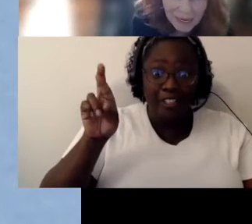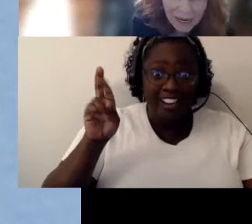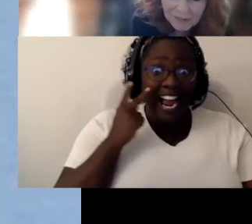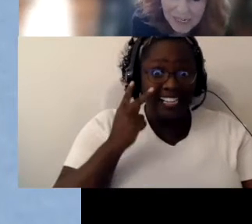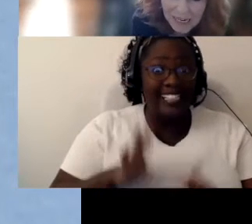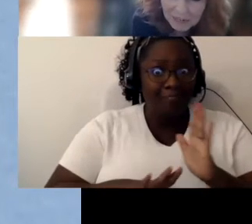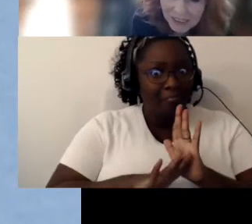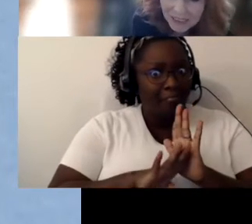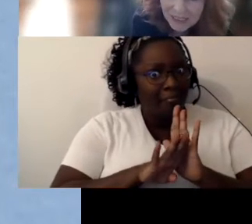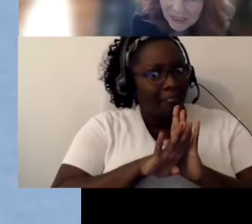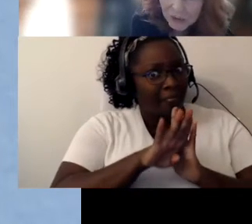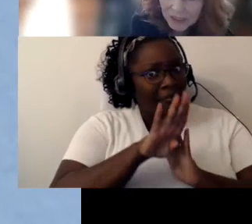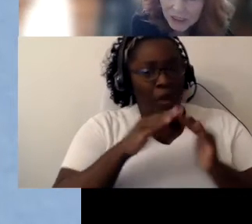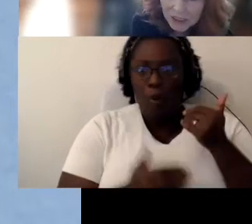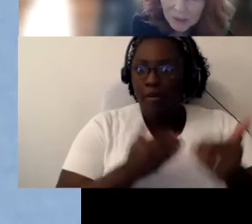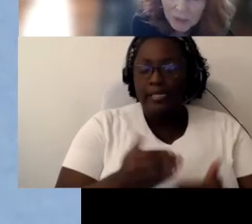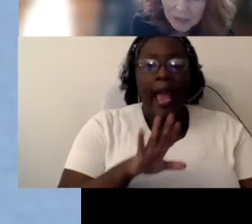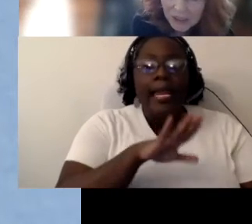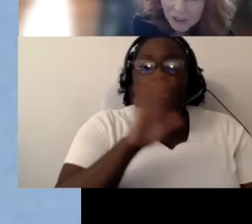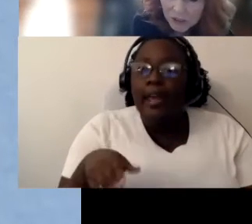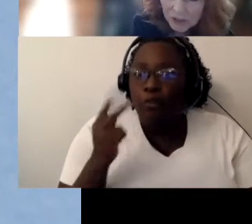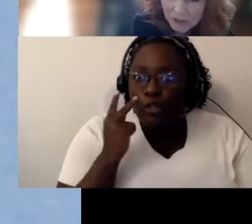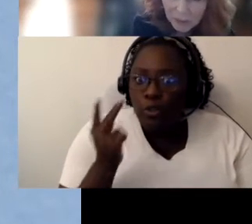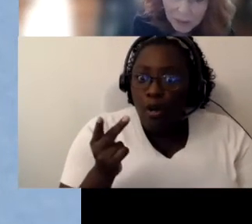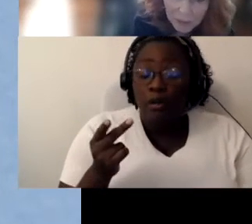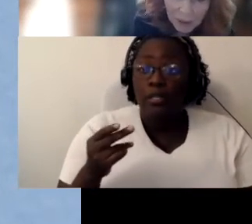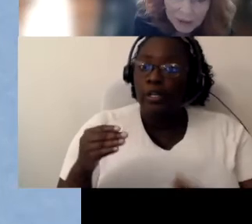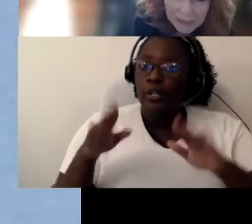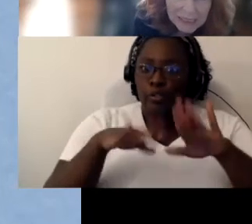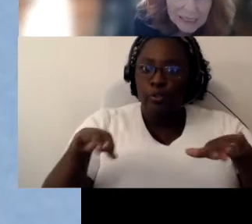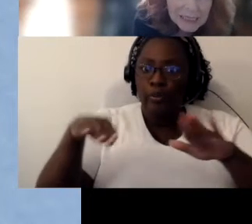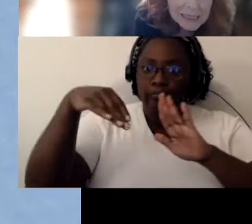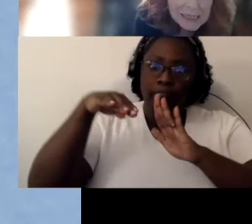I have never seen a situation where these students don't make progress